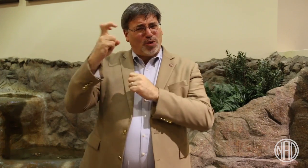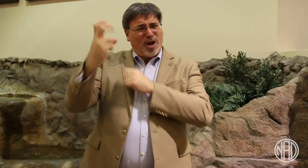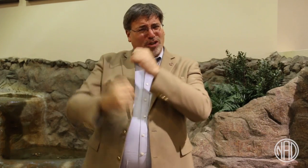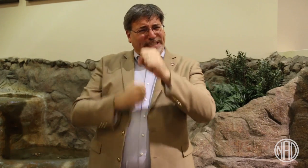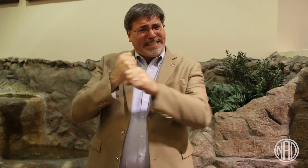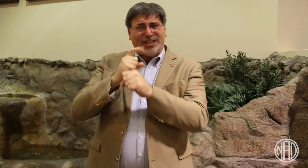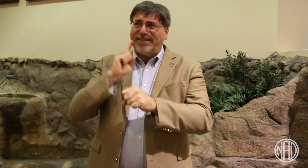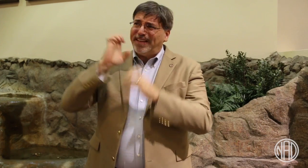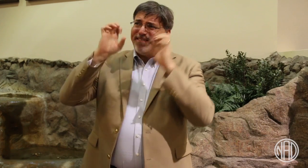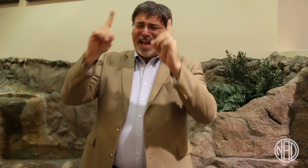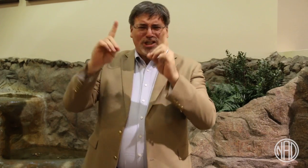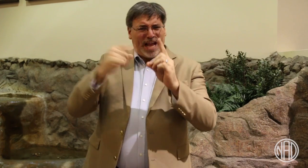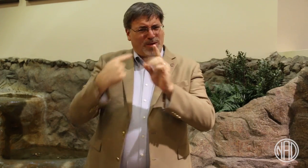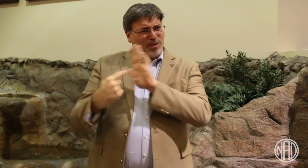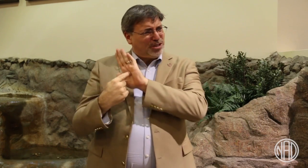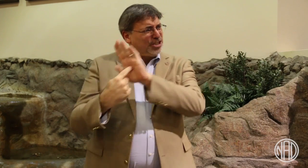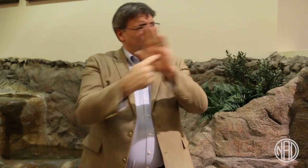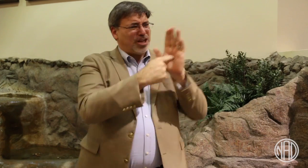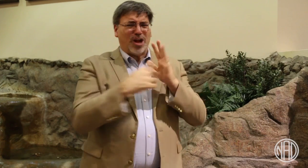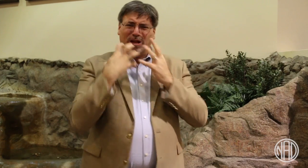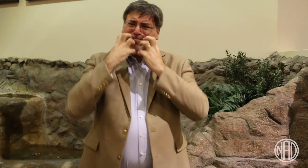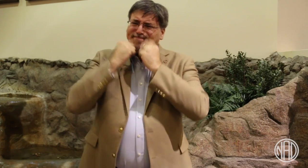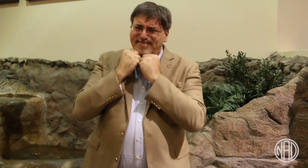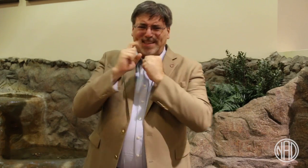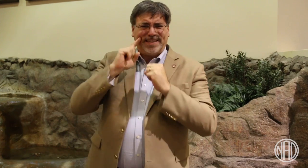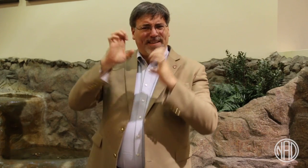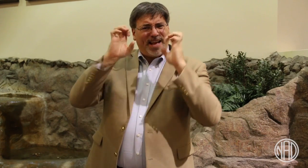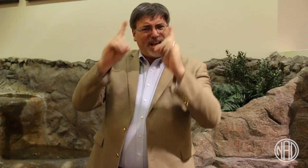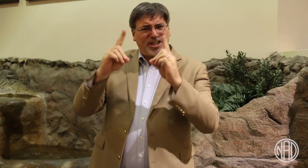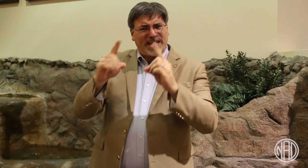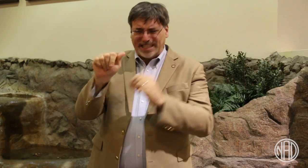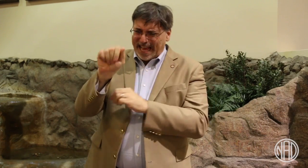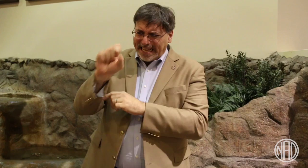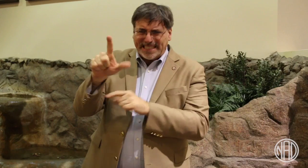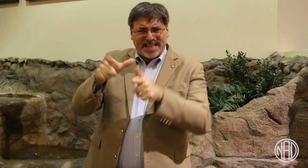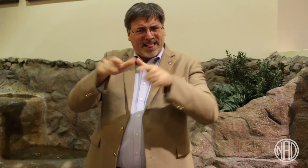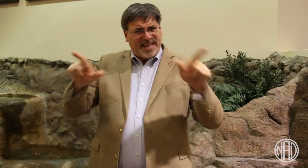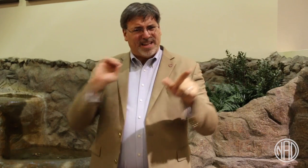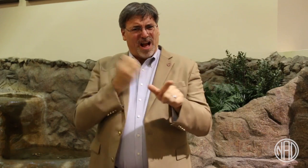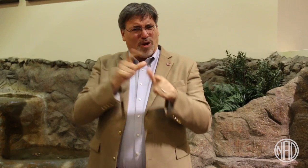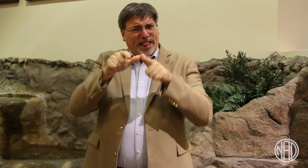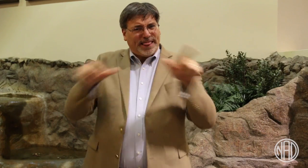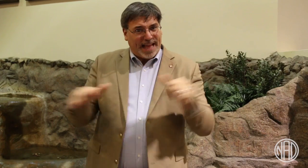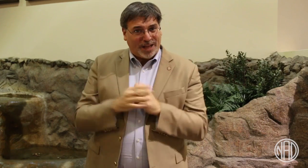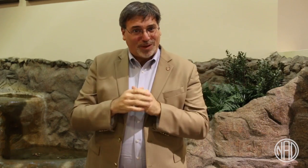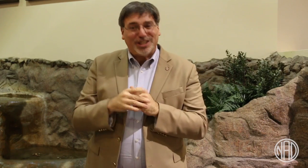We are extremely excited to join ASD as they celebrate their 200th anniversary. This partnership will show others the NAD's continued support for Deaf Education